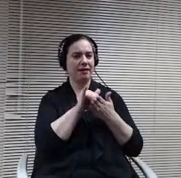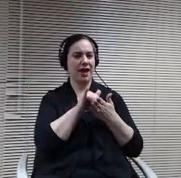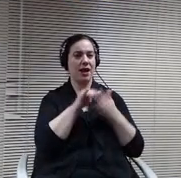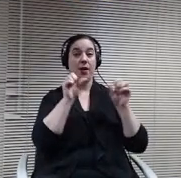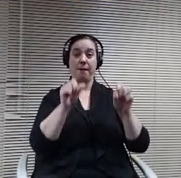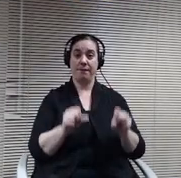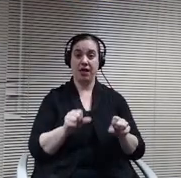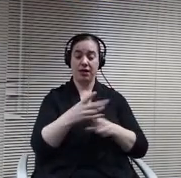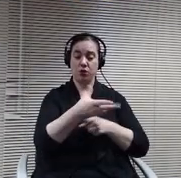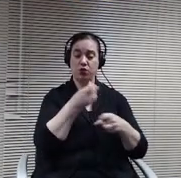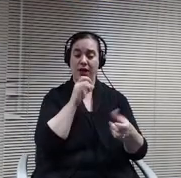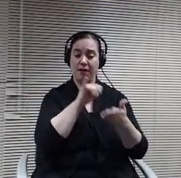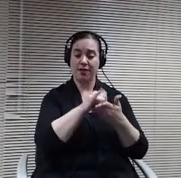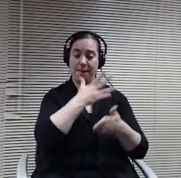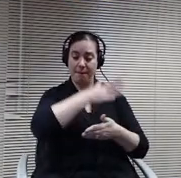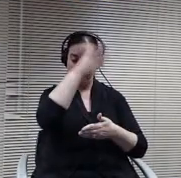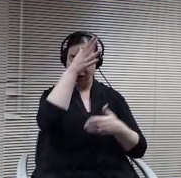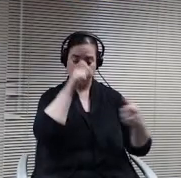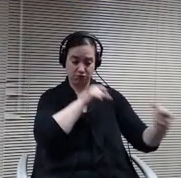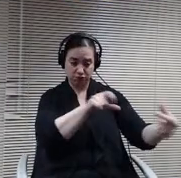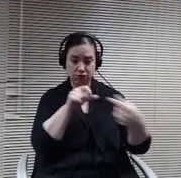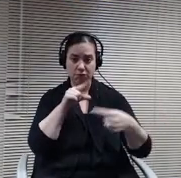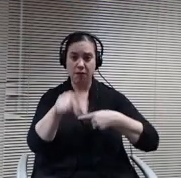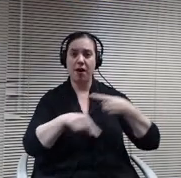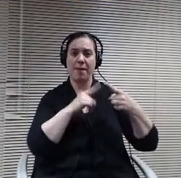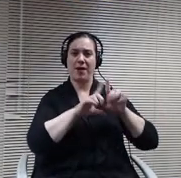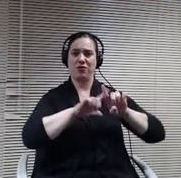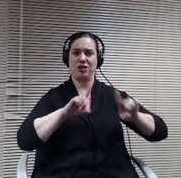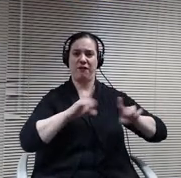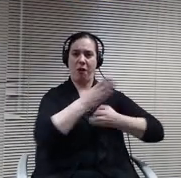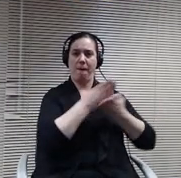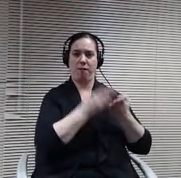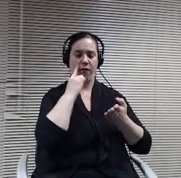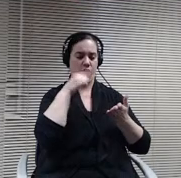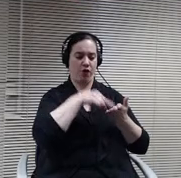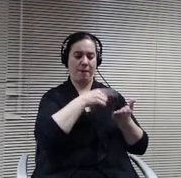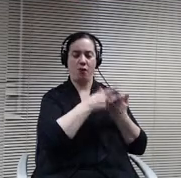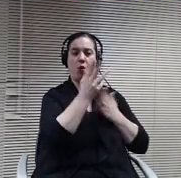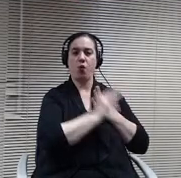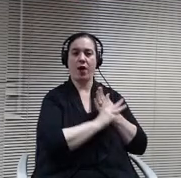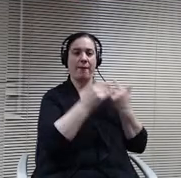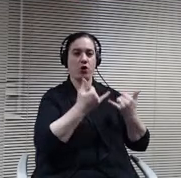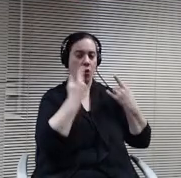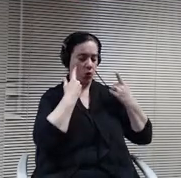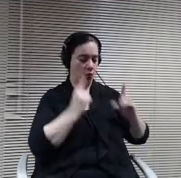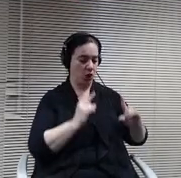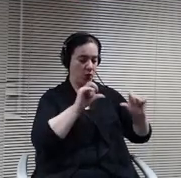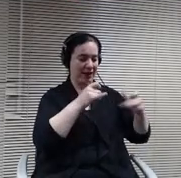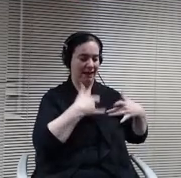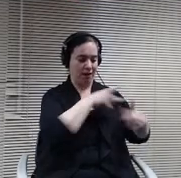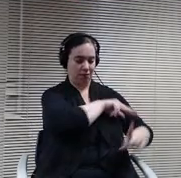aspects of the current program that's working so we can bring those design attributes into the medical programs. And be super important. So thank you.